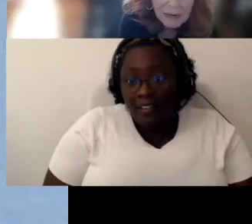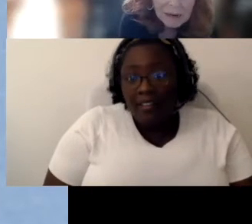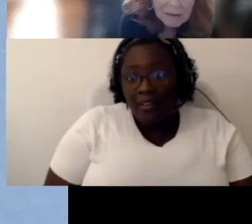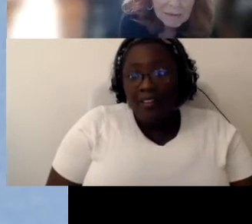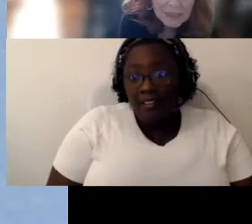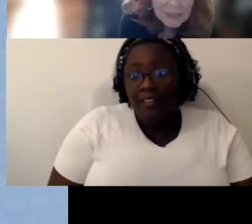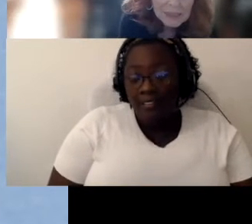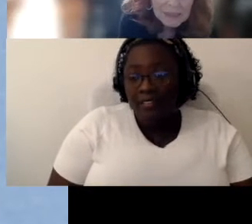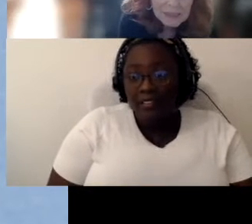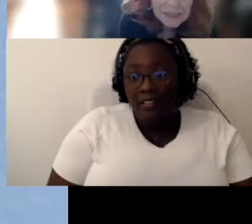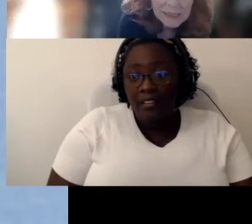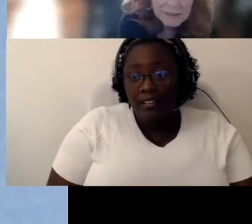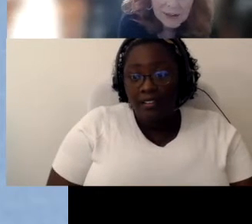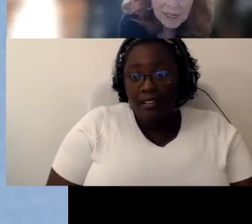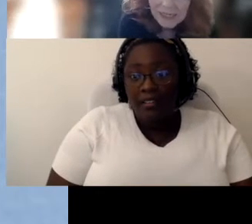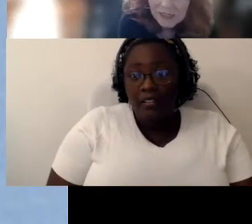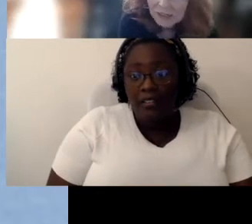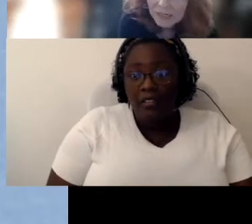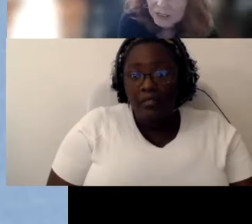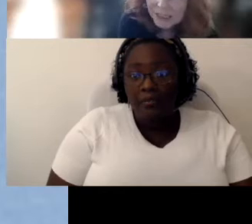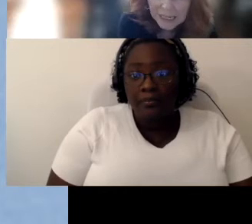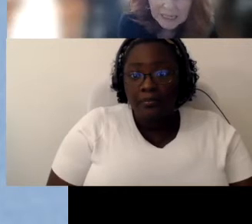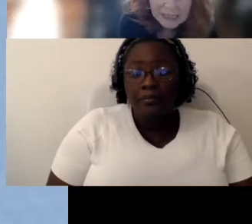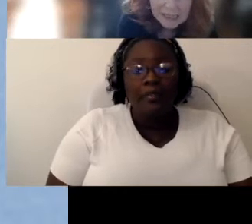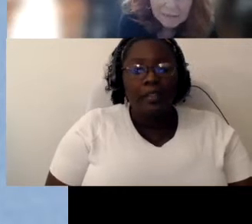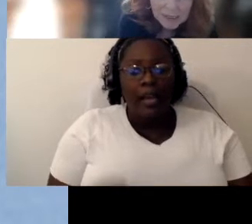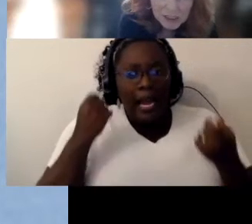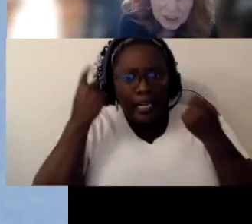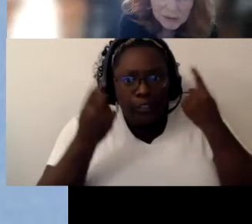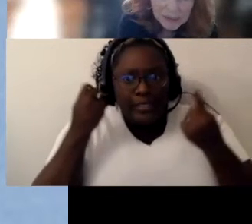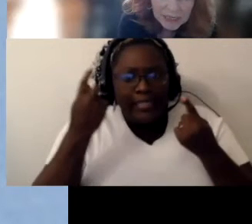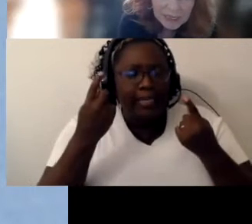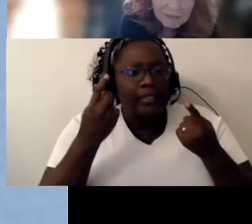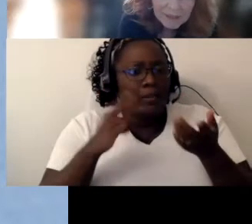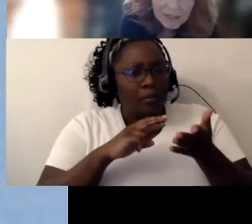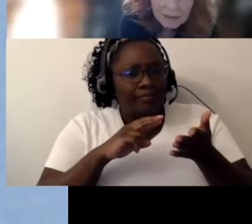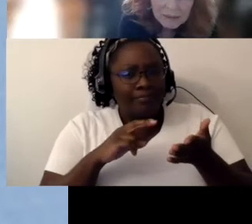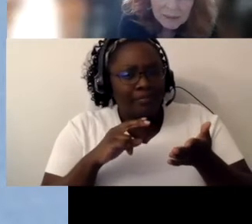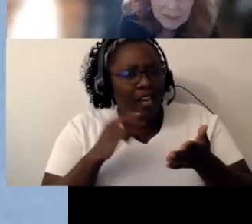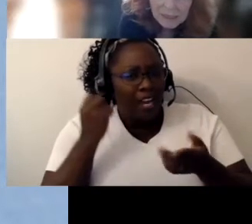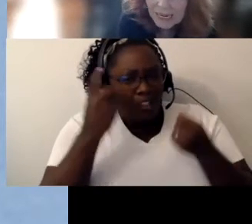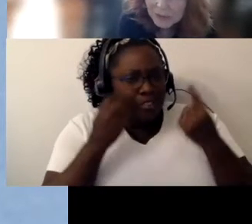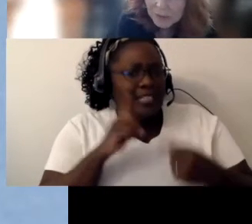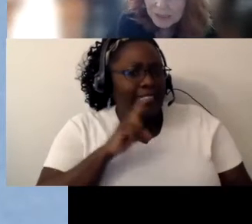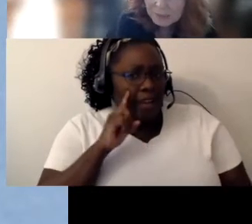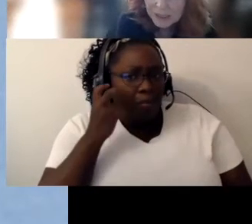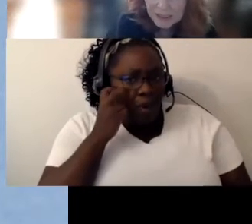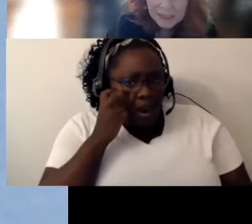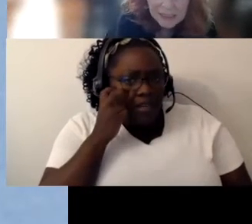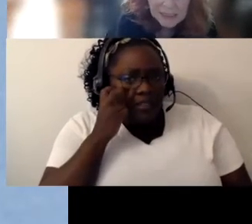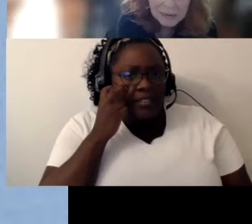um in defining or understanding deafblind children and their their classroom experiences,